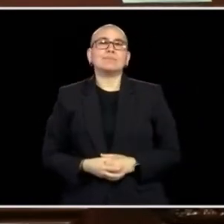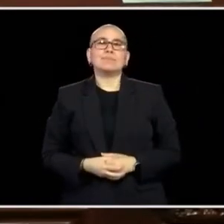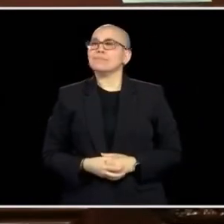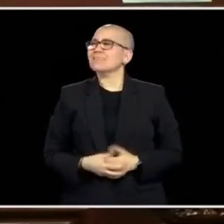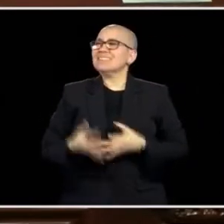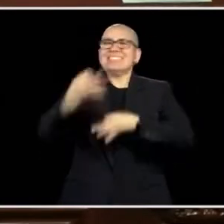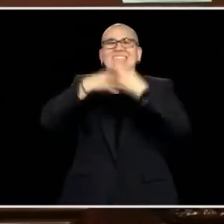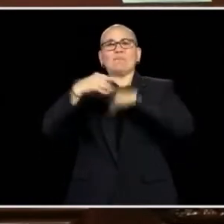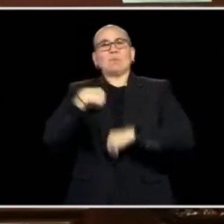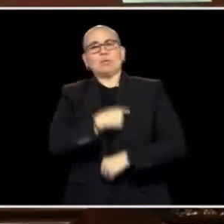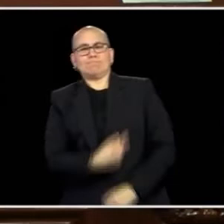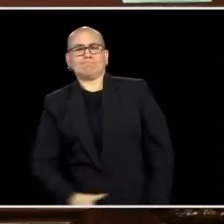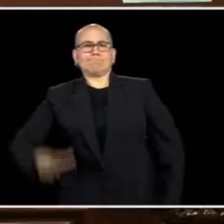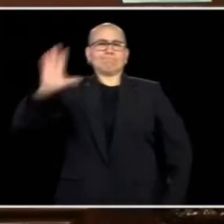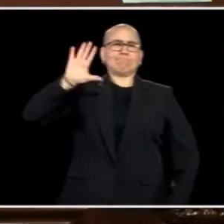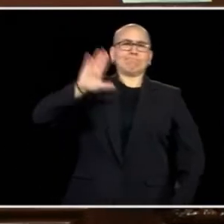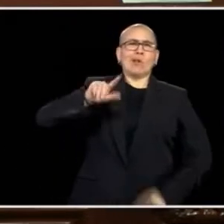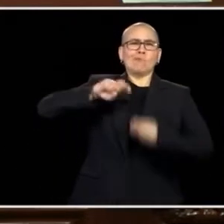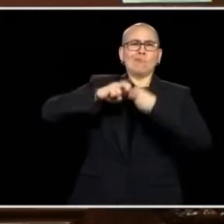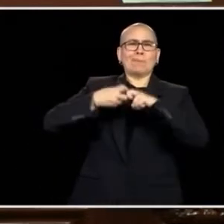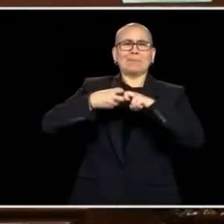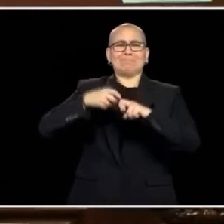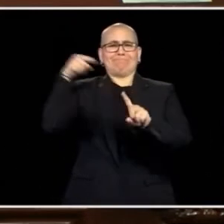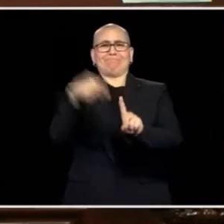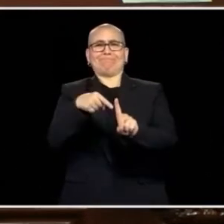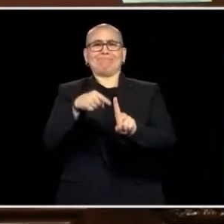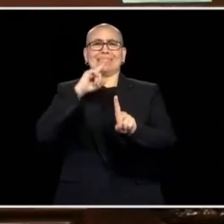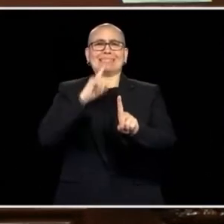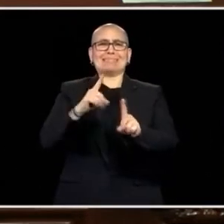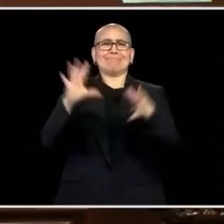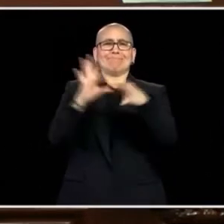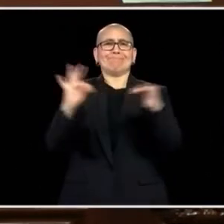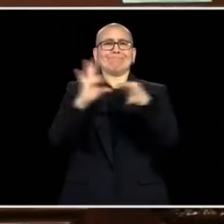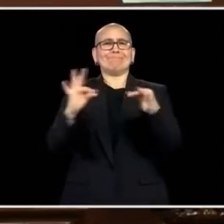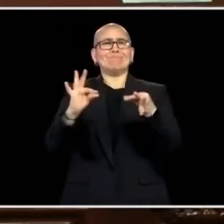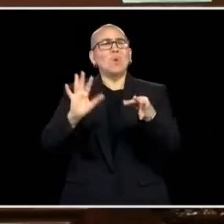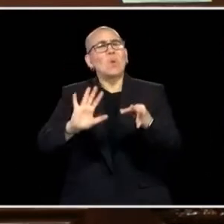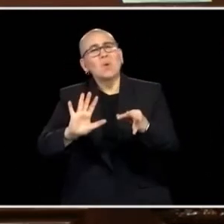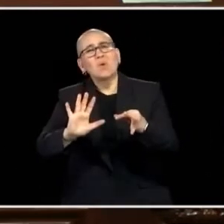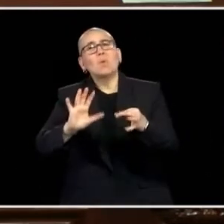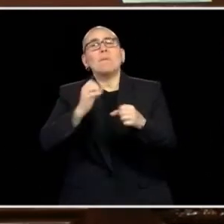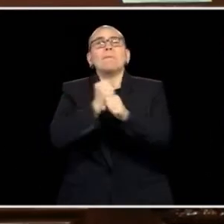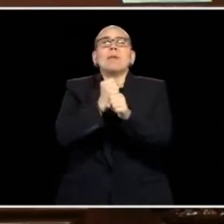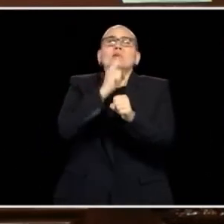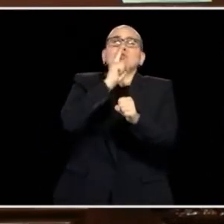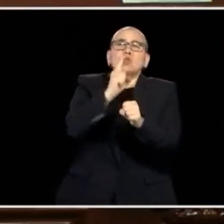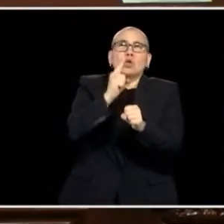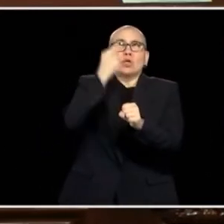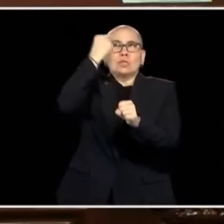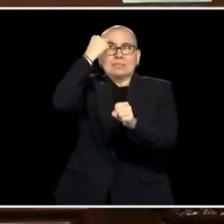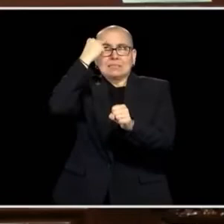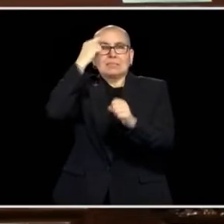WITH MEASURABLE RESULTS HAT KEEP MINNESOTANS SAFE AND MAKE SURE THAT JUSTICE IS SERVED. WE CAN DO THAT.